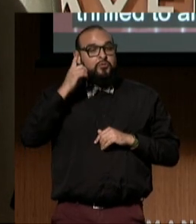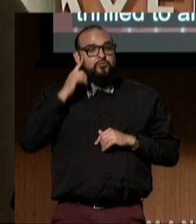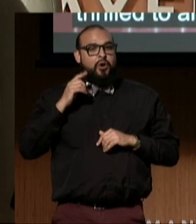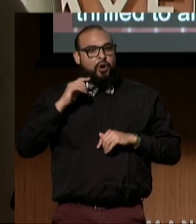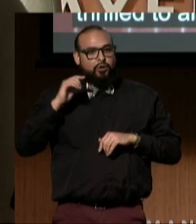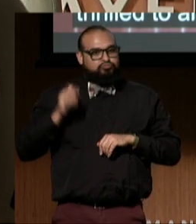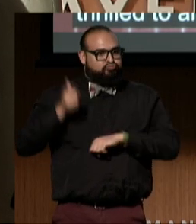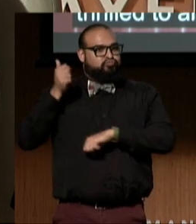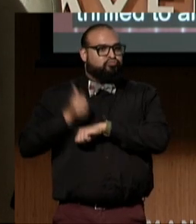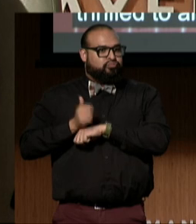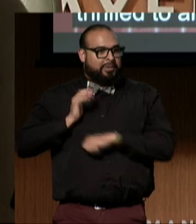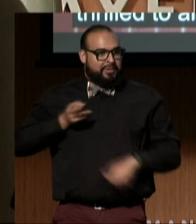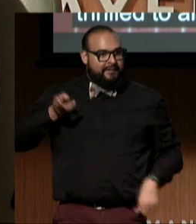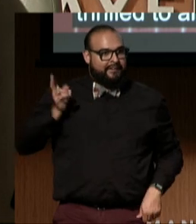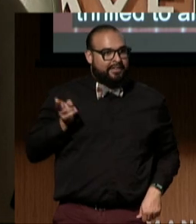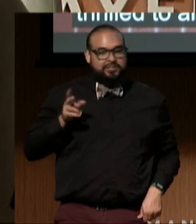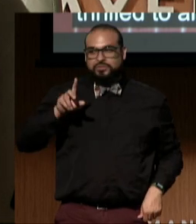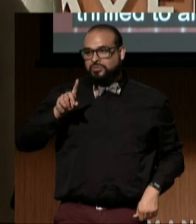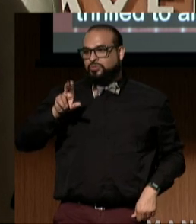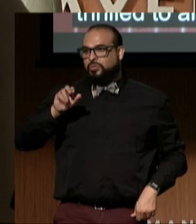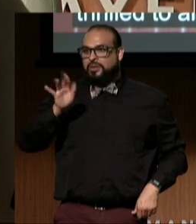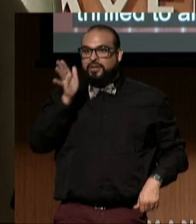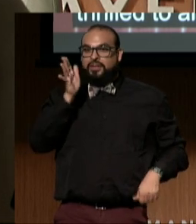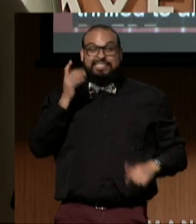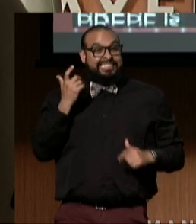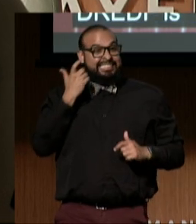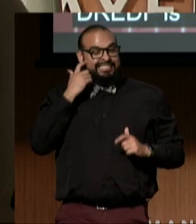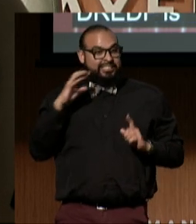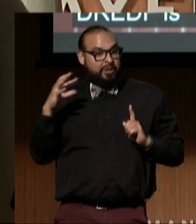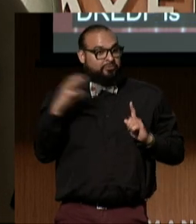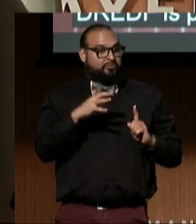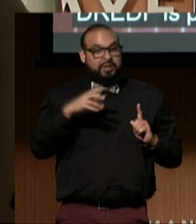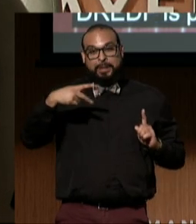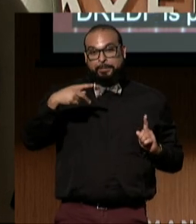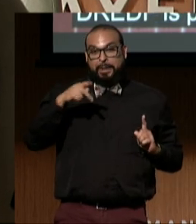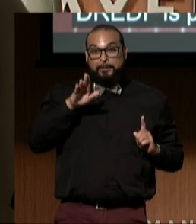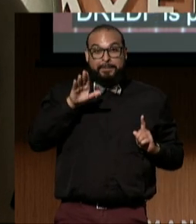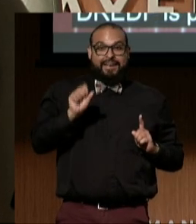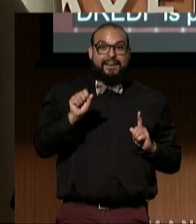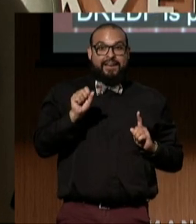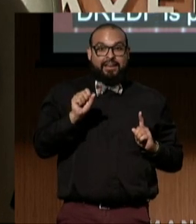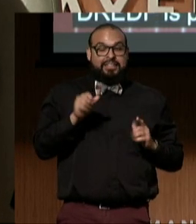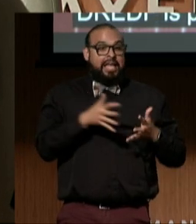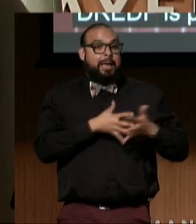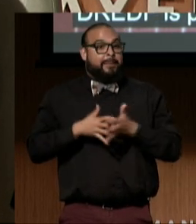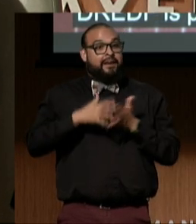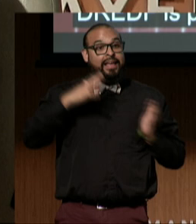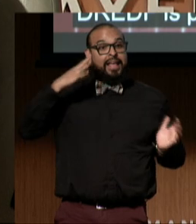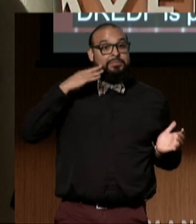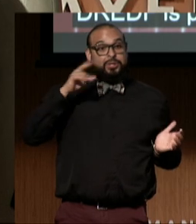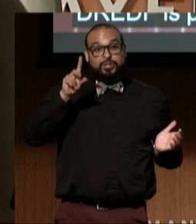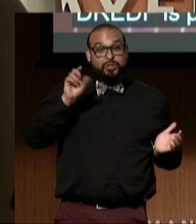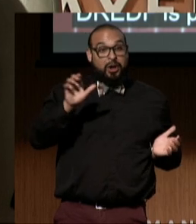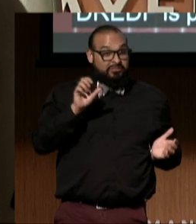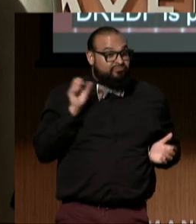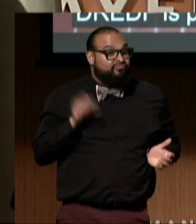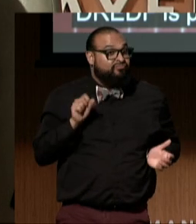DREDF is prominently featured in an upcoming PBS American Experience documentary about the making of the ADA.